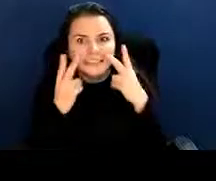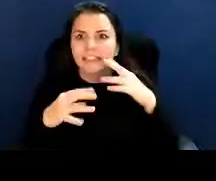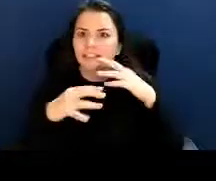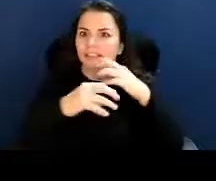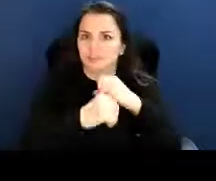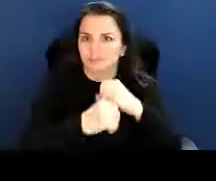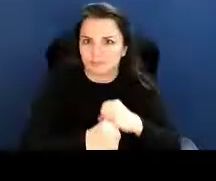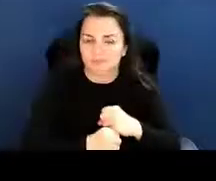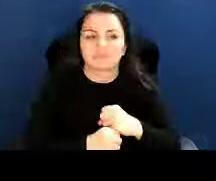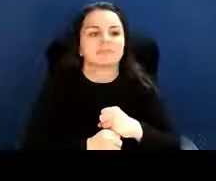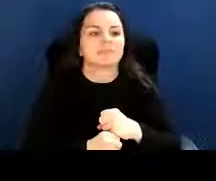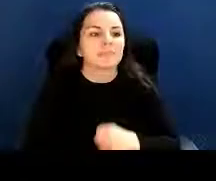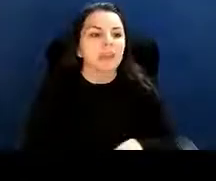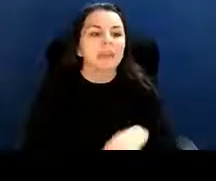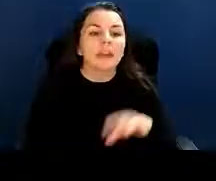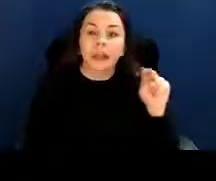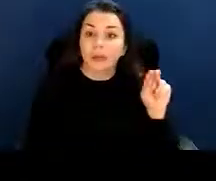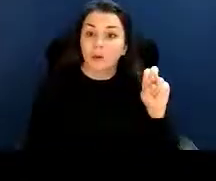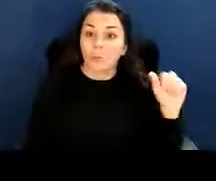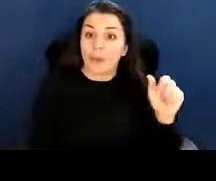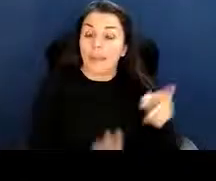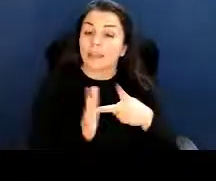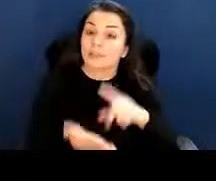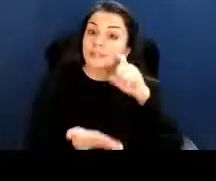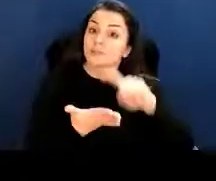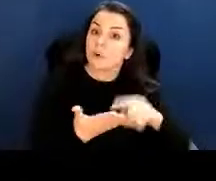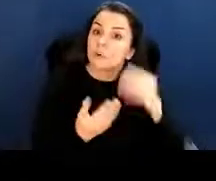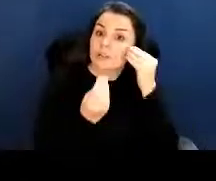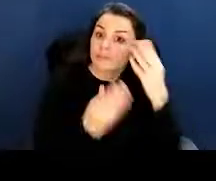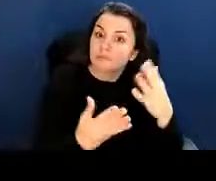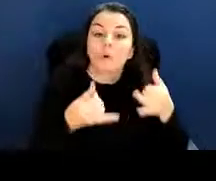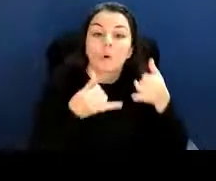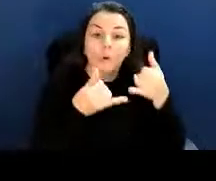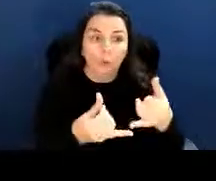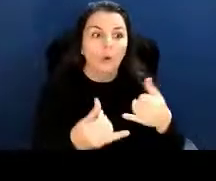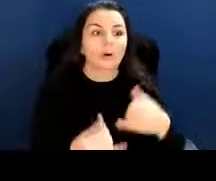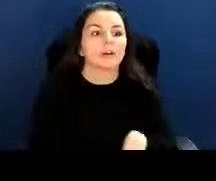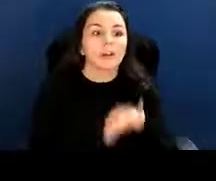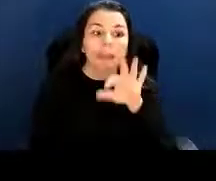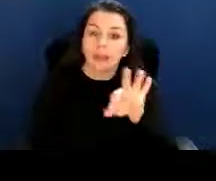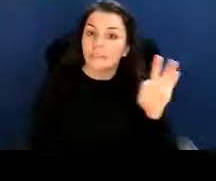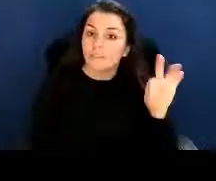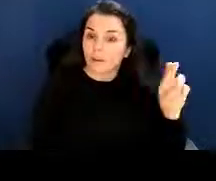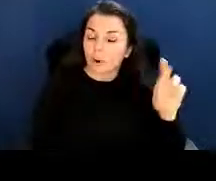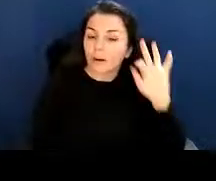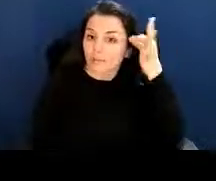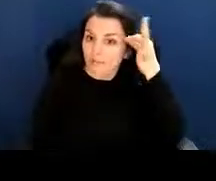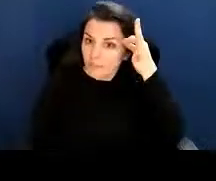FFR will be your federal financial report. OPERA is the office of Policy